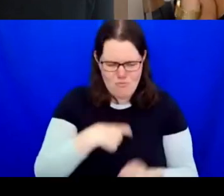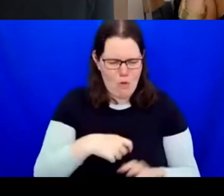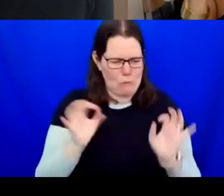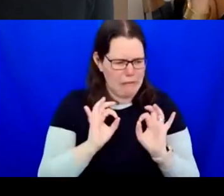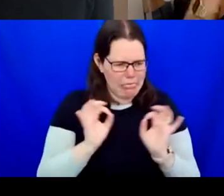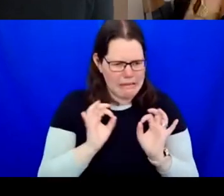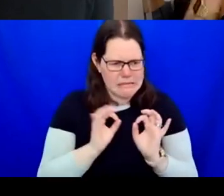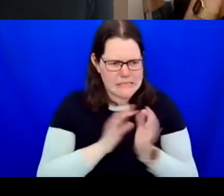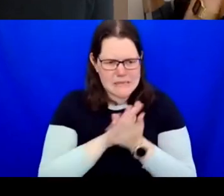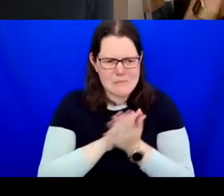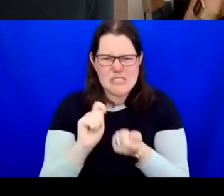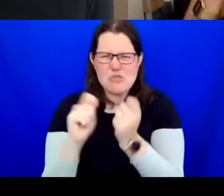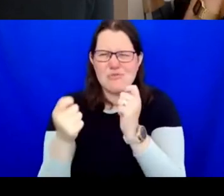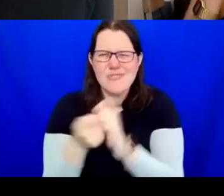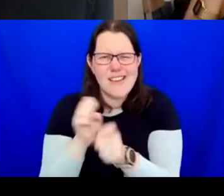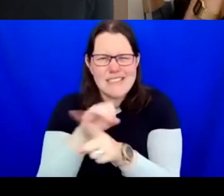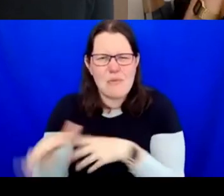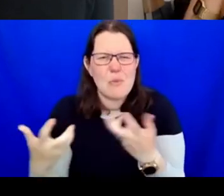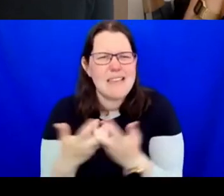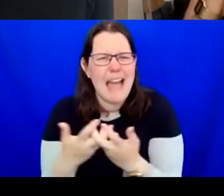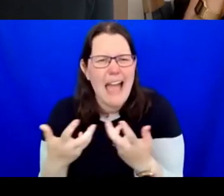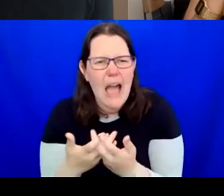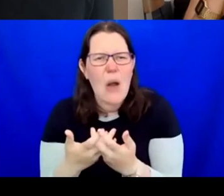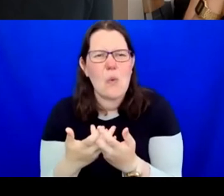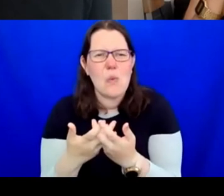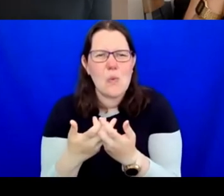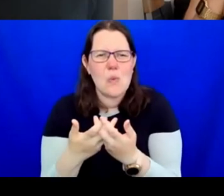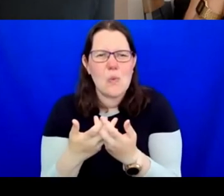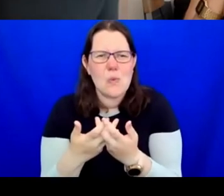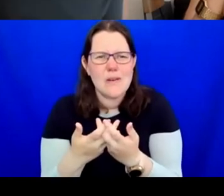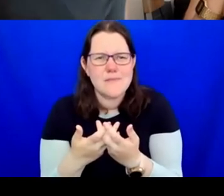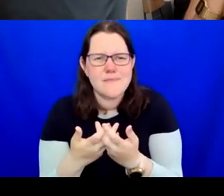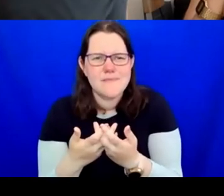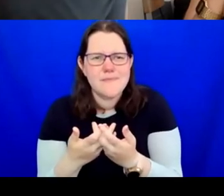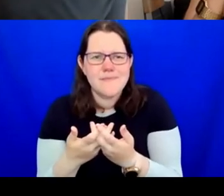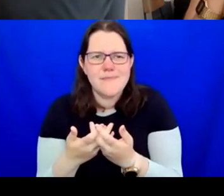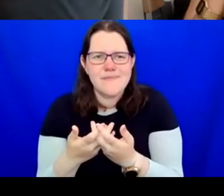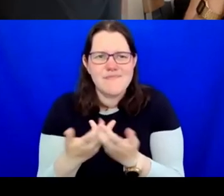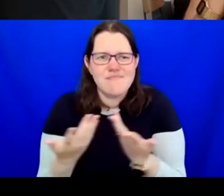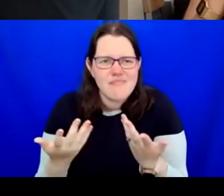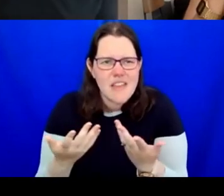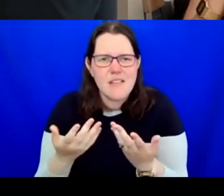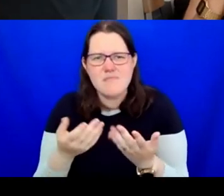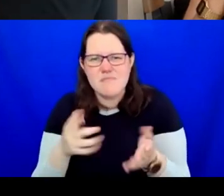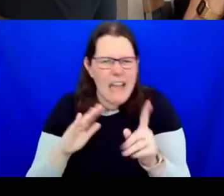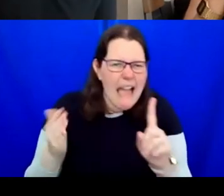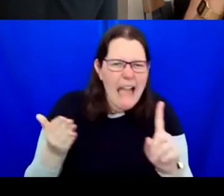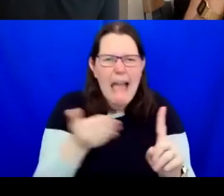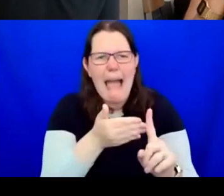et cetera." We have got very little time so if we can have a quick answer from each of you, please.